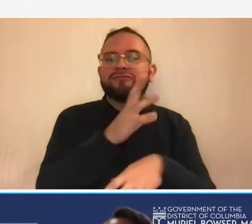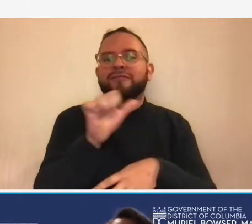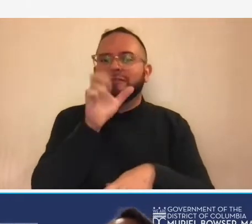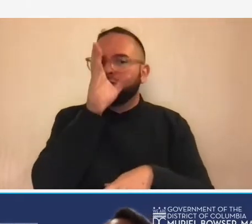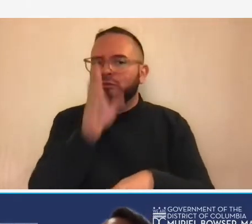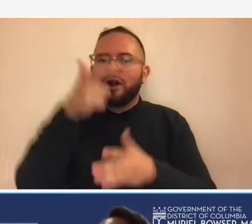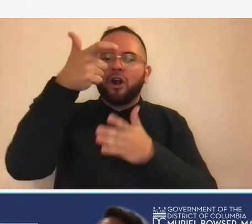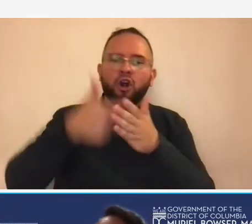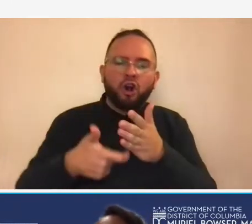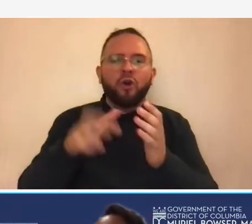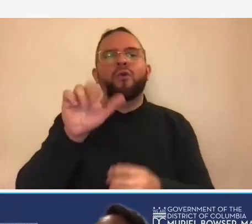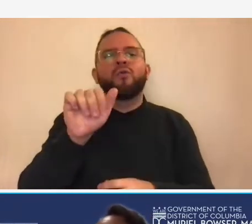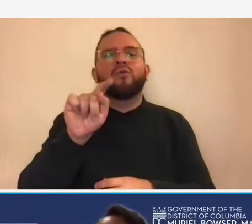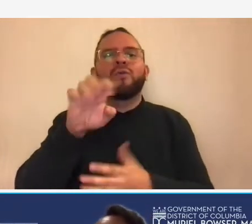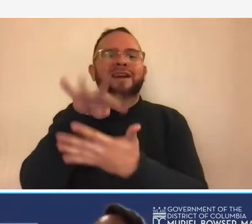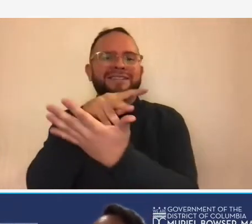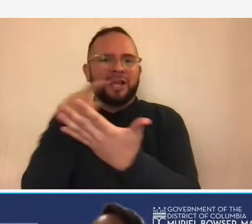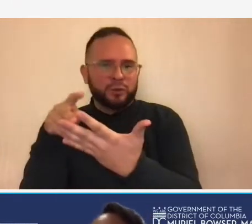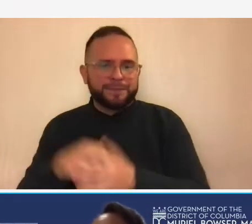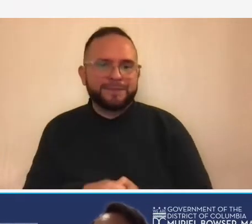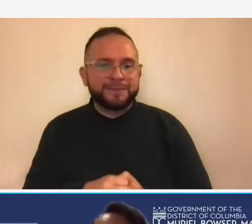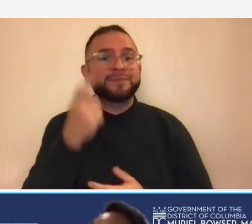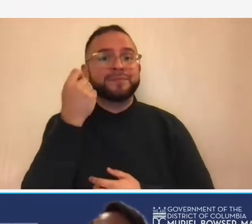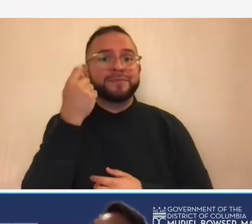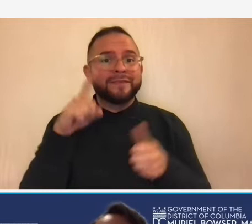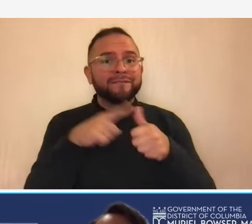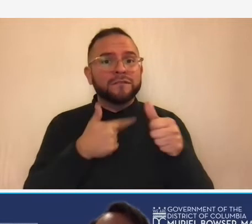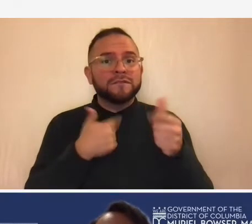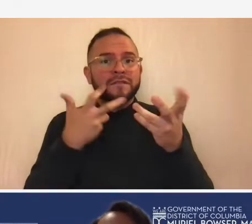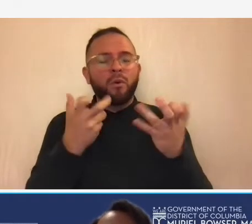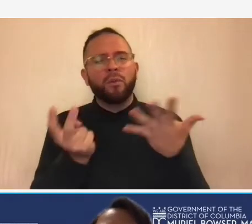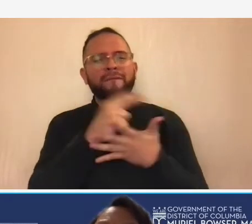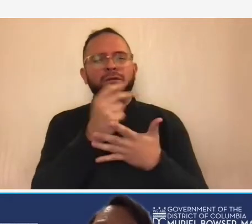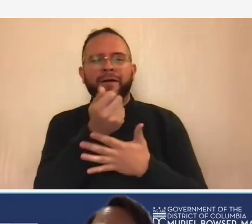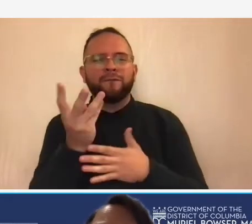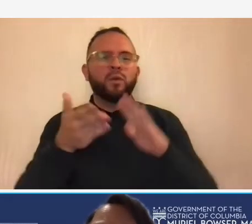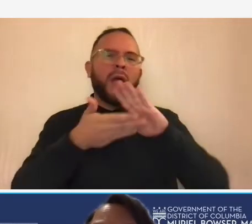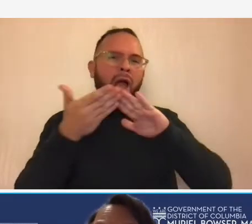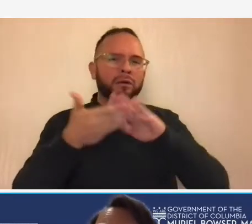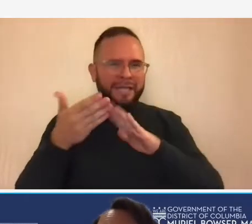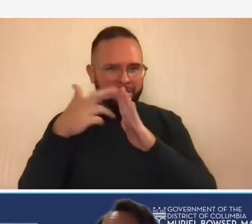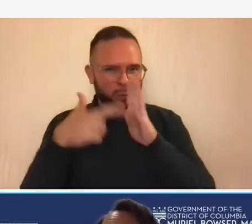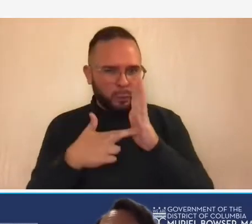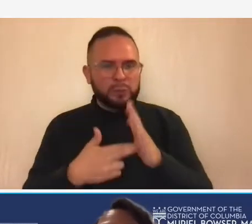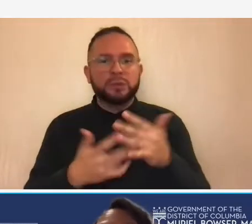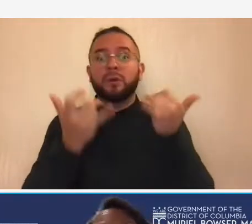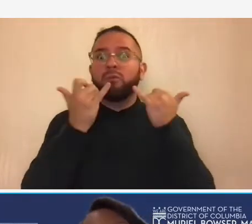so first i want to go over a few housekeeping rules right now everyone is on you and you cannot